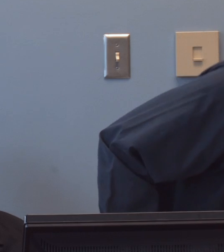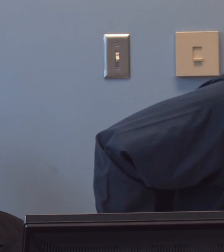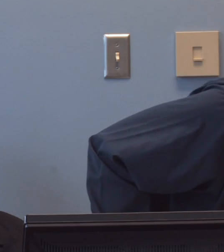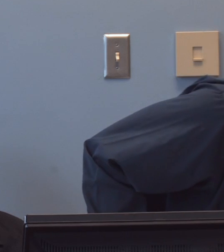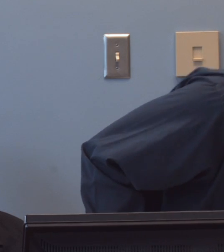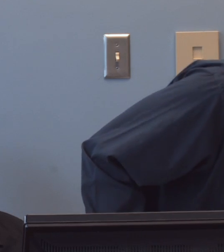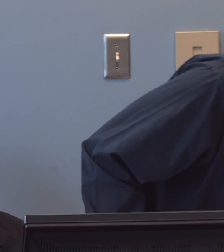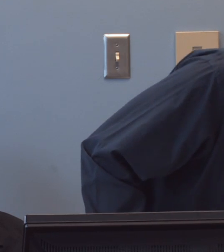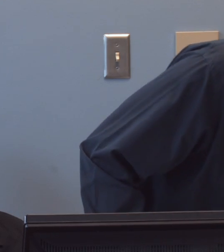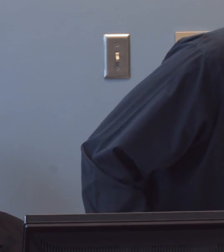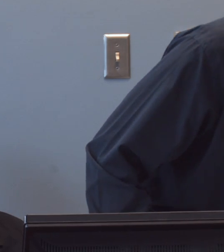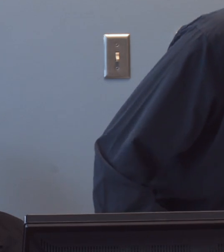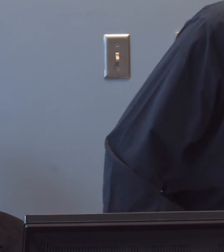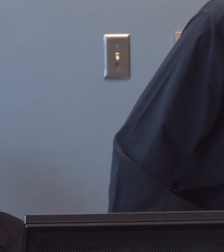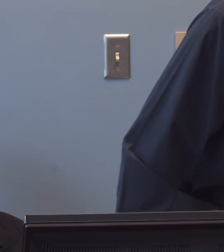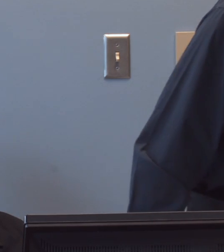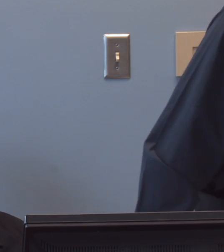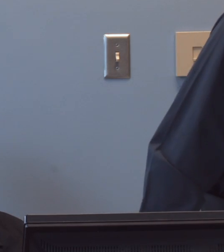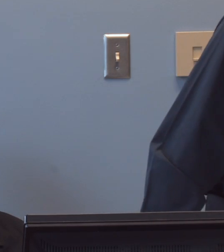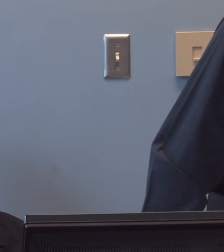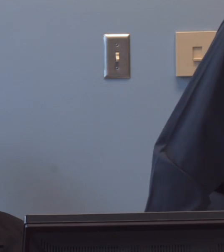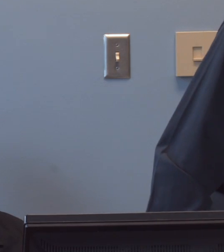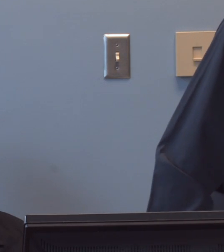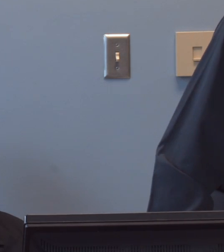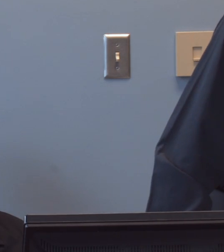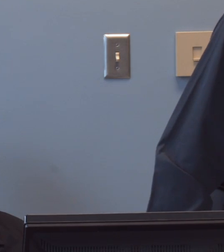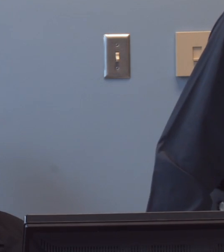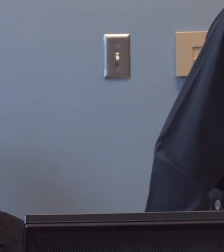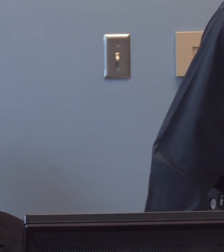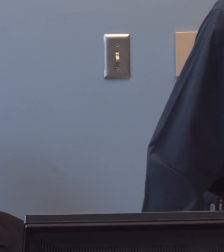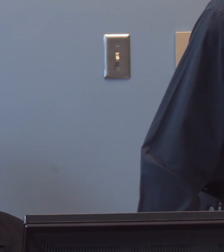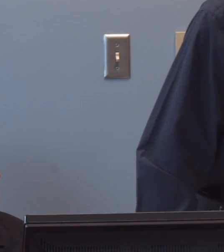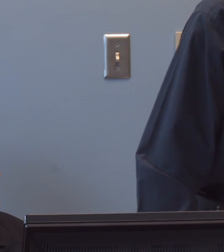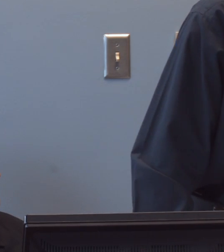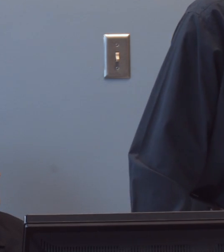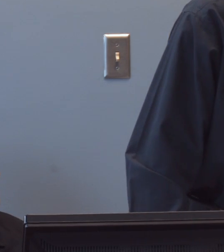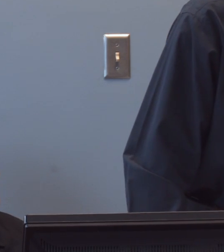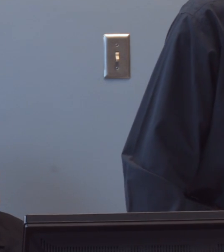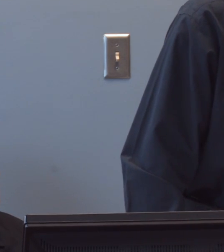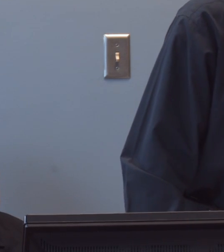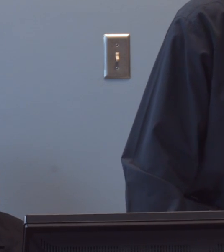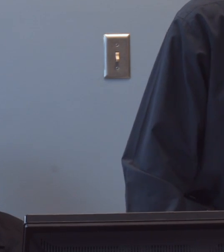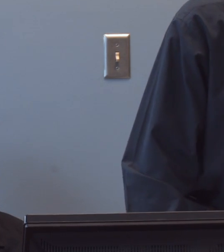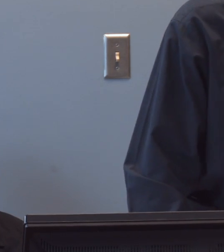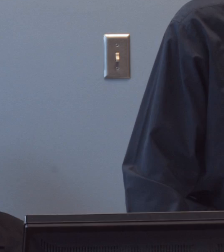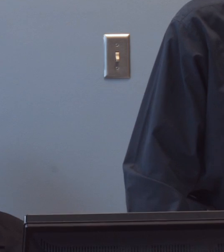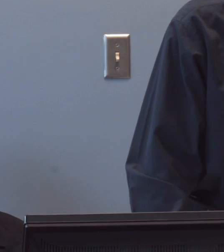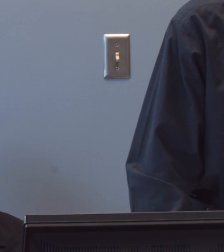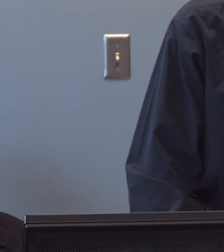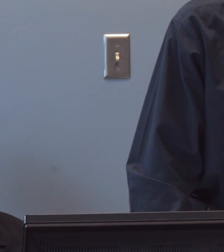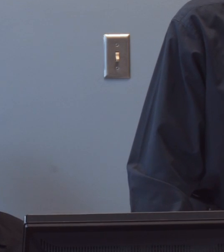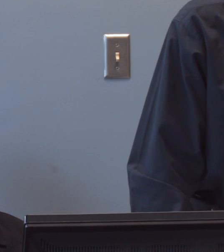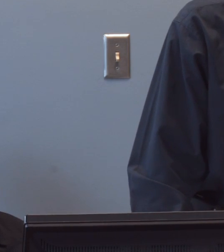for persons with disabilities. He's the recipient of the Tolland Award for Outstanding Achievement in Disability Sports.